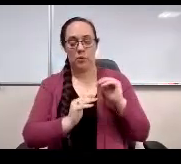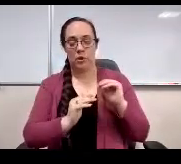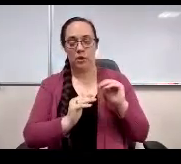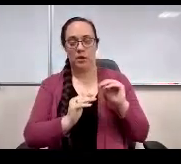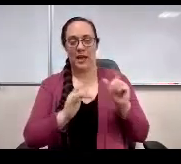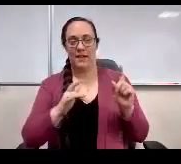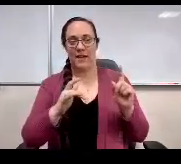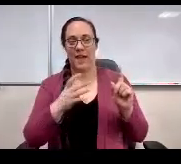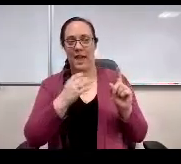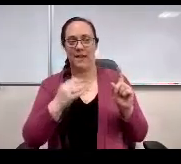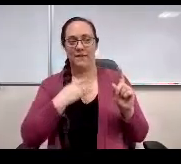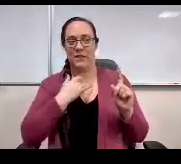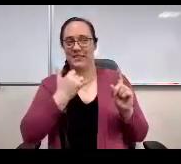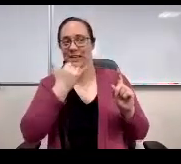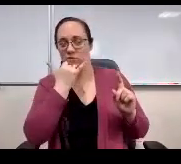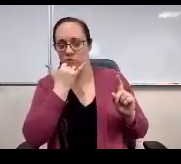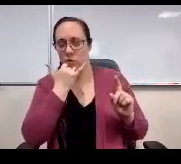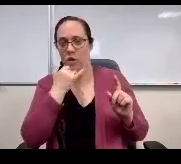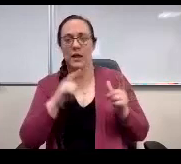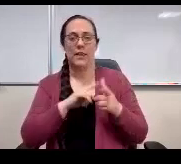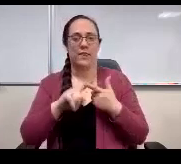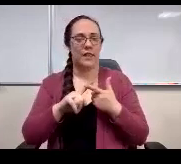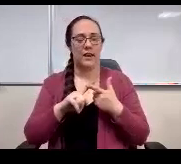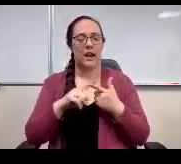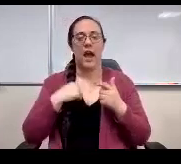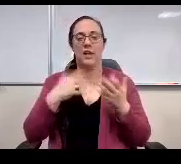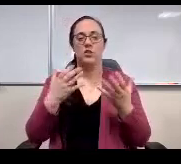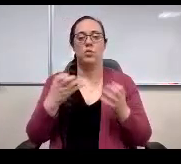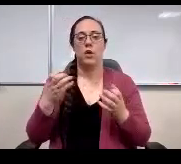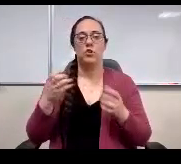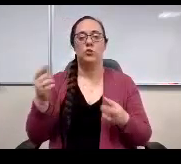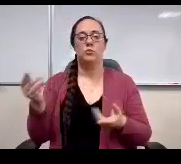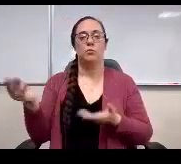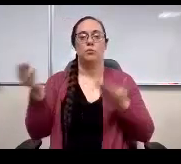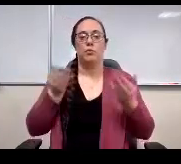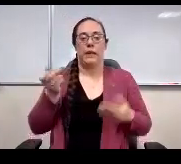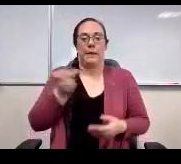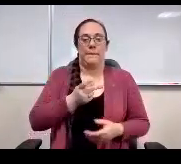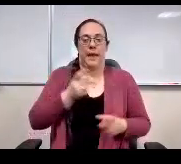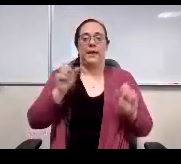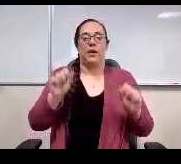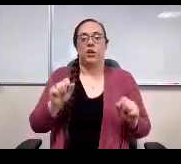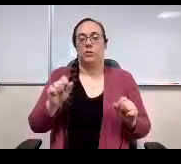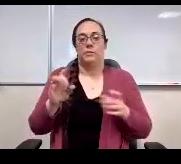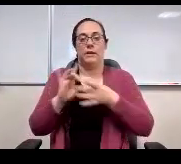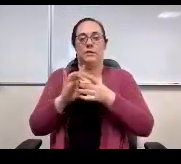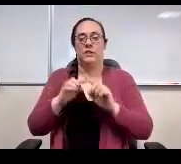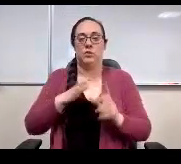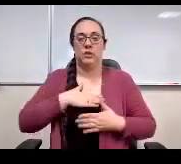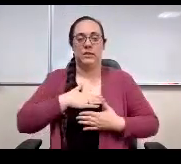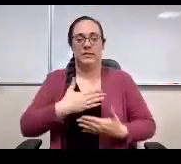then I would like to just bring that back. It can be on consent. So we've been in compliance